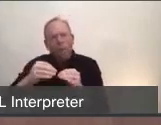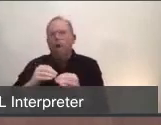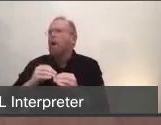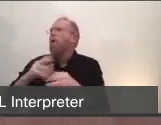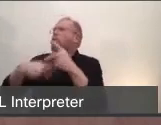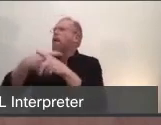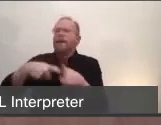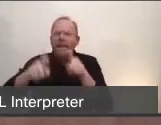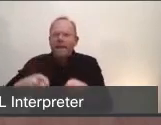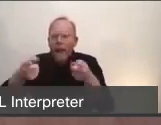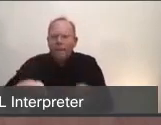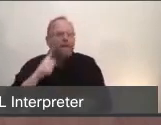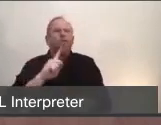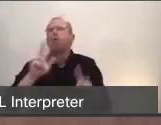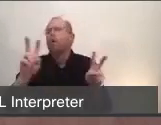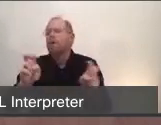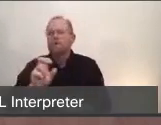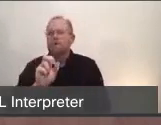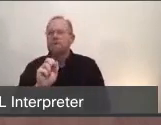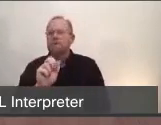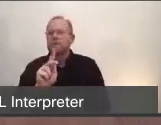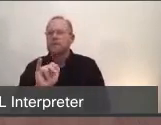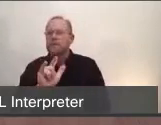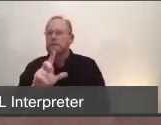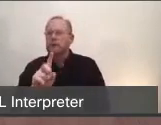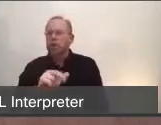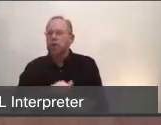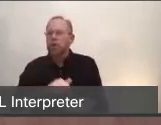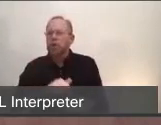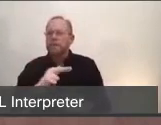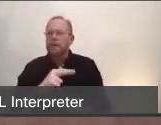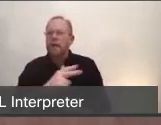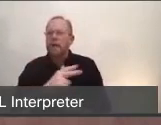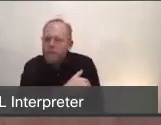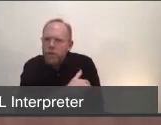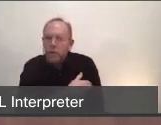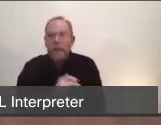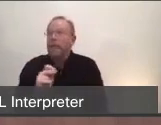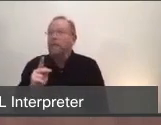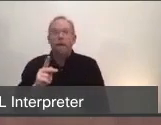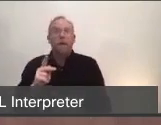in our skilled nursing facilities and when an individual in a senior residential facility tests positive,